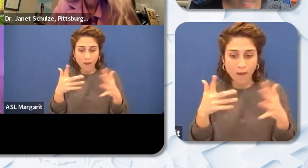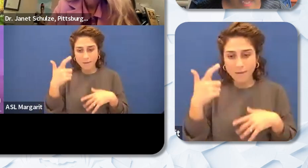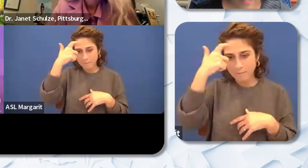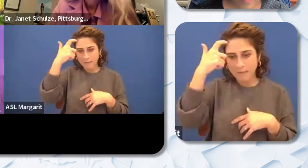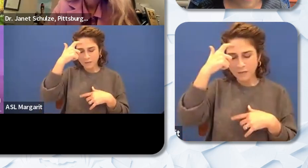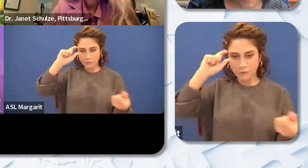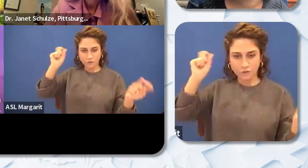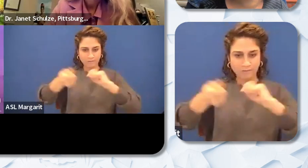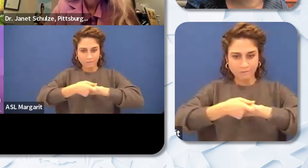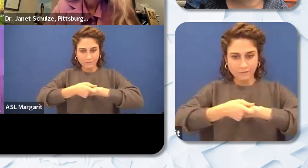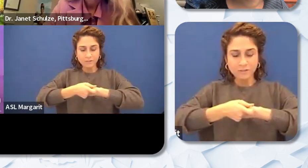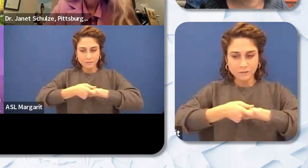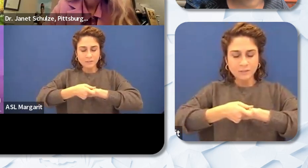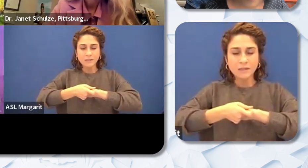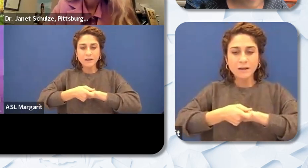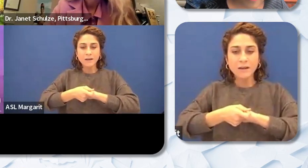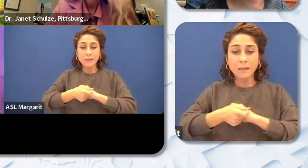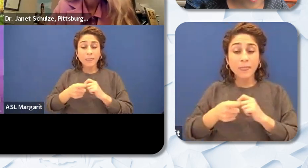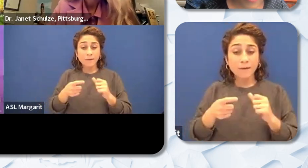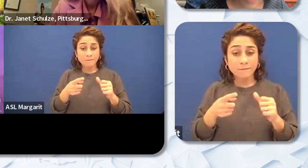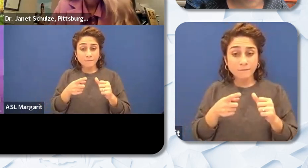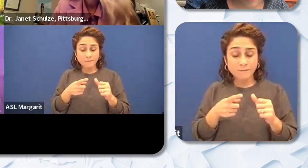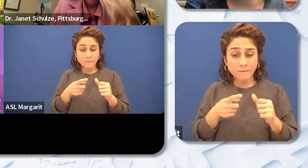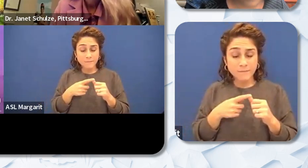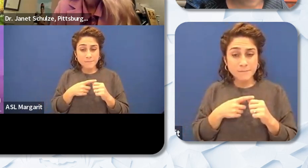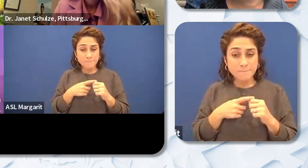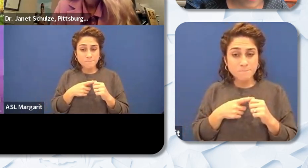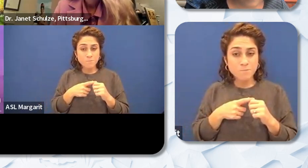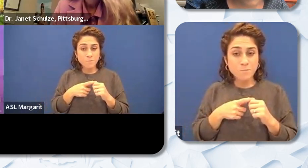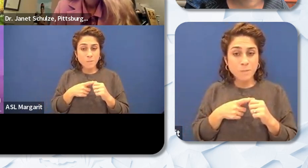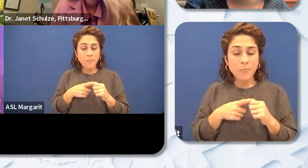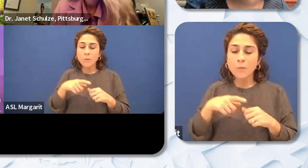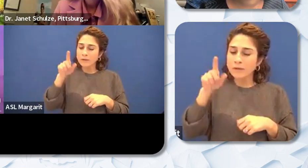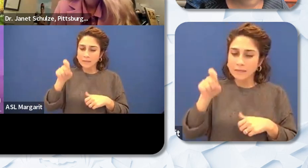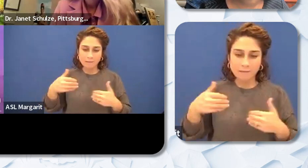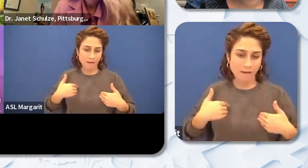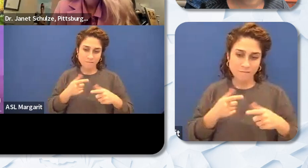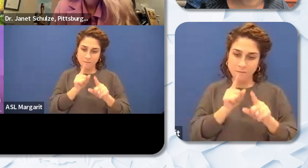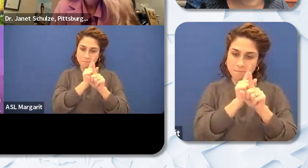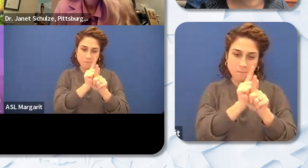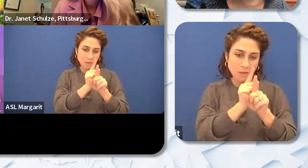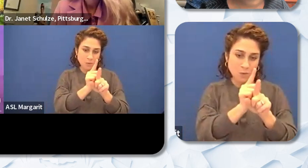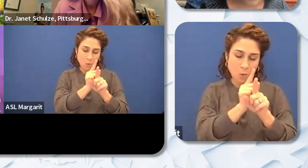I think in order for us to support them we need to have mentors that are you know African Americans